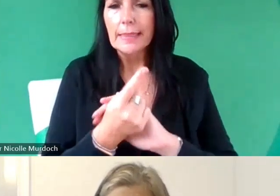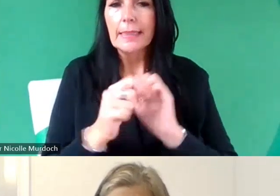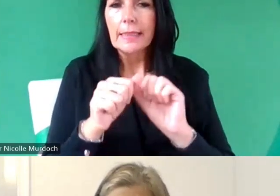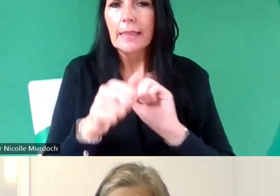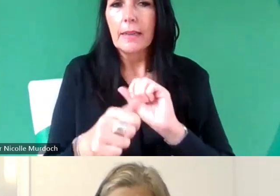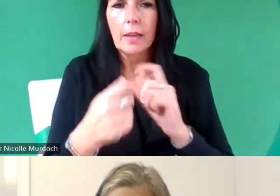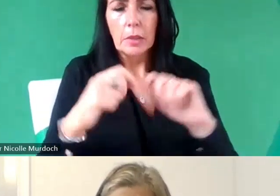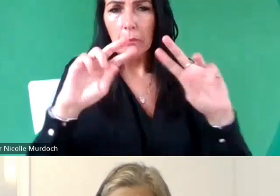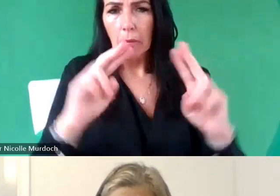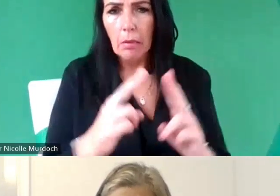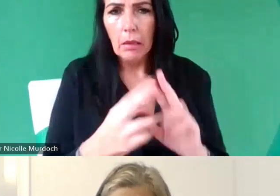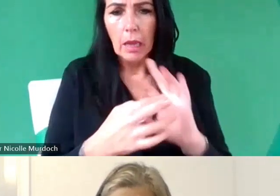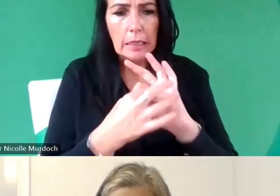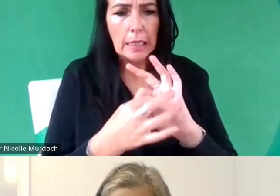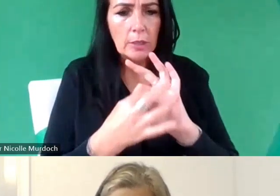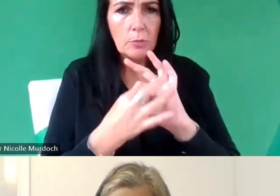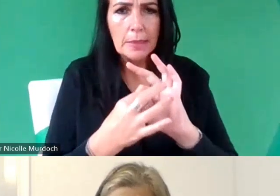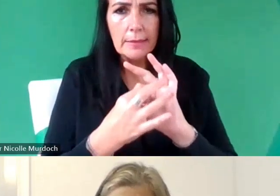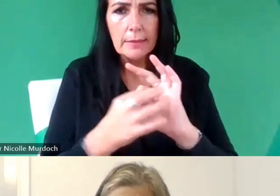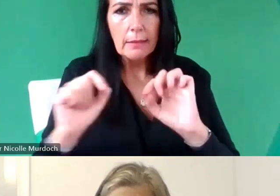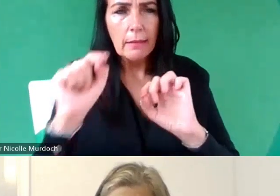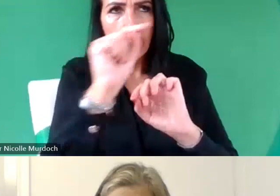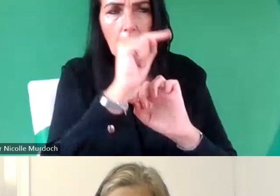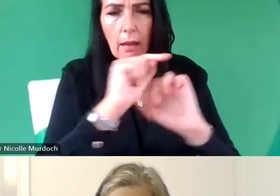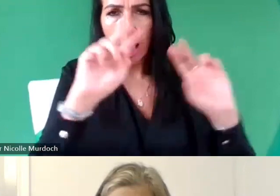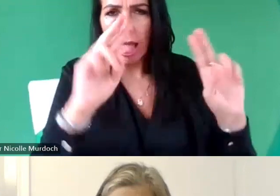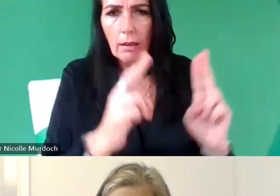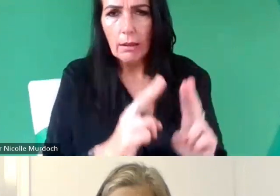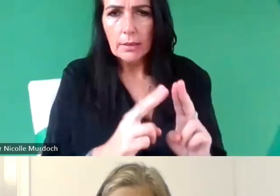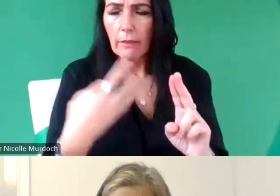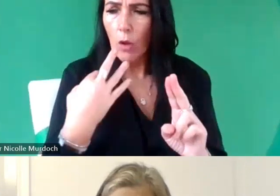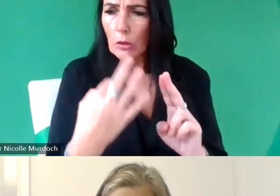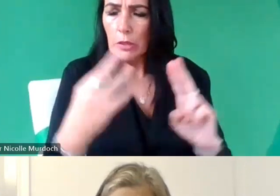the engagement from I gu your kind of typical sources of volunteers so I guess that there's